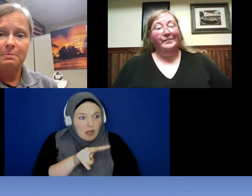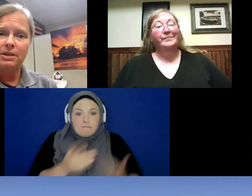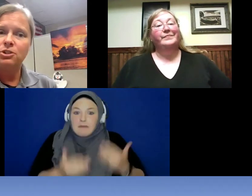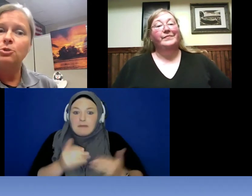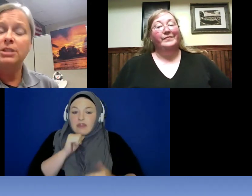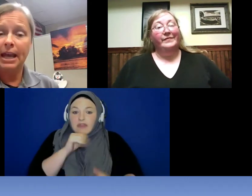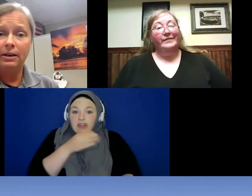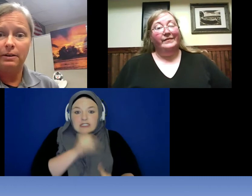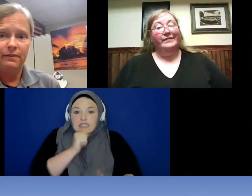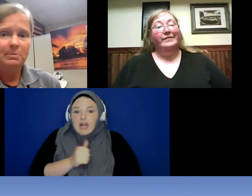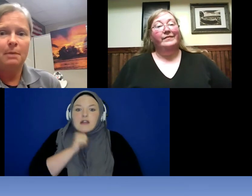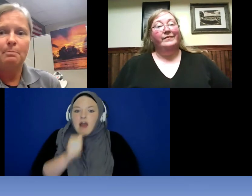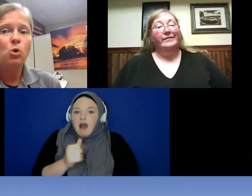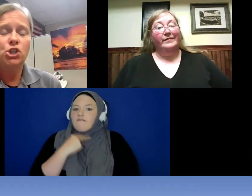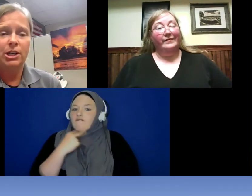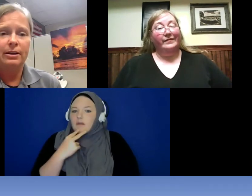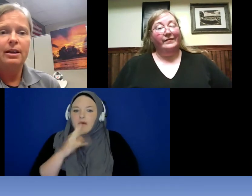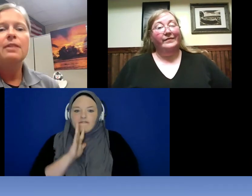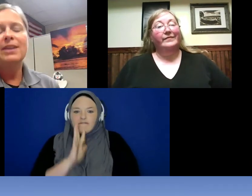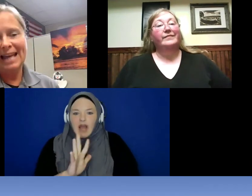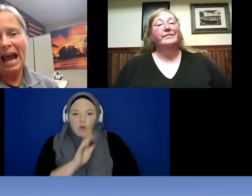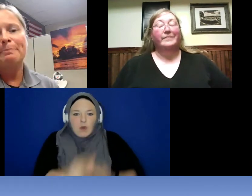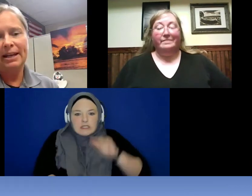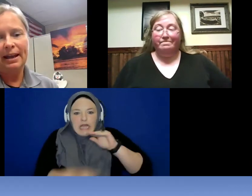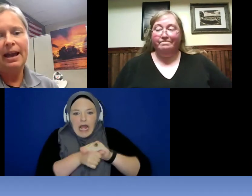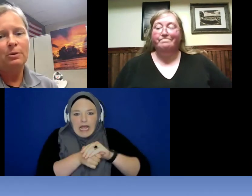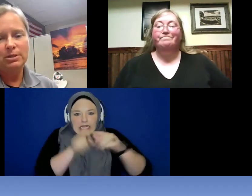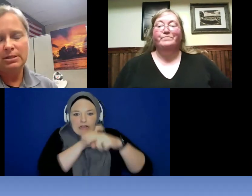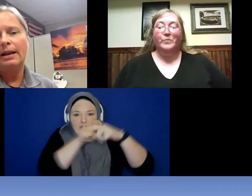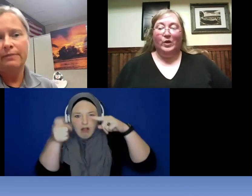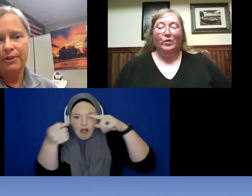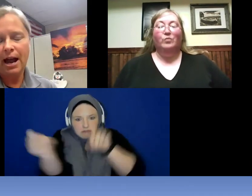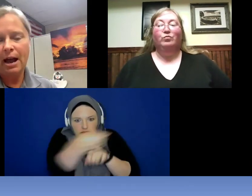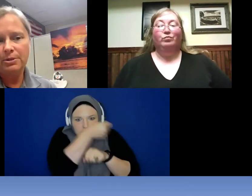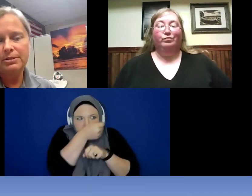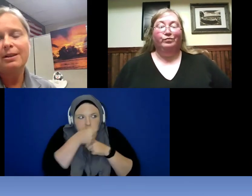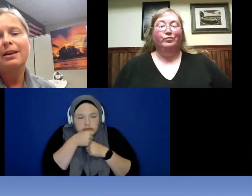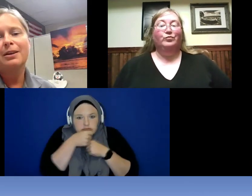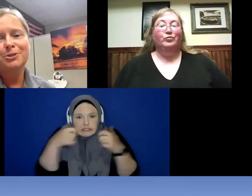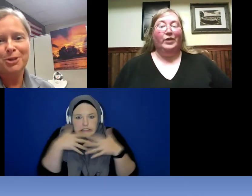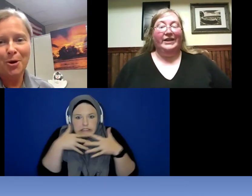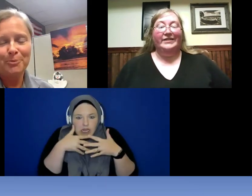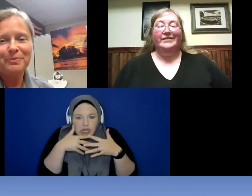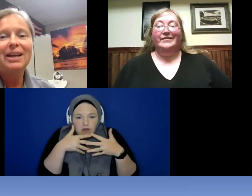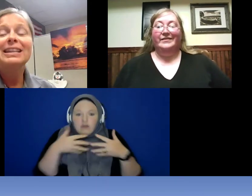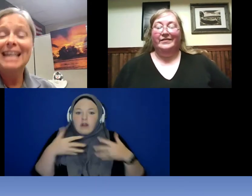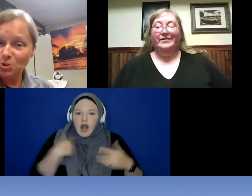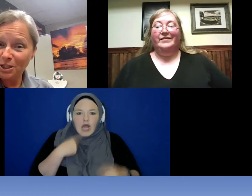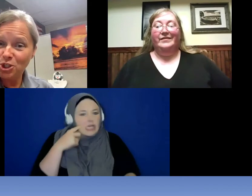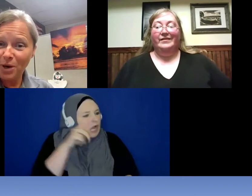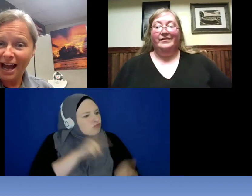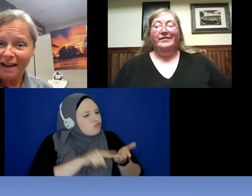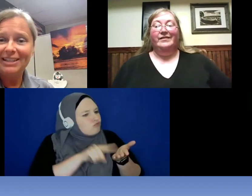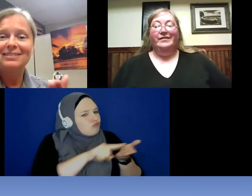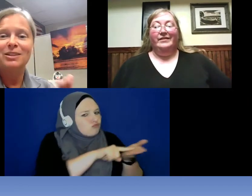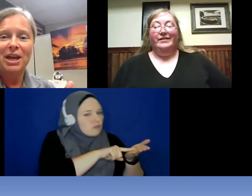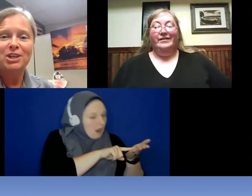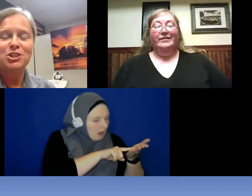because they are scared from the commotion that's happening outside of their house . So, yes, we do have it,